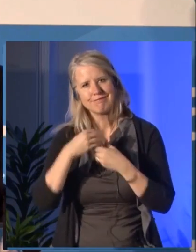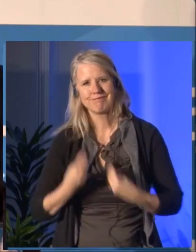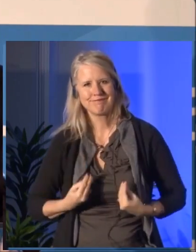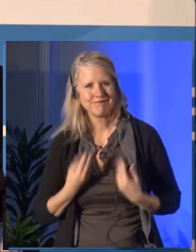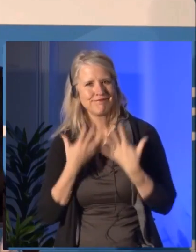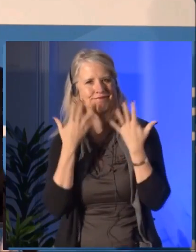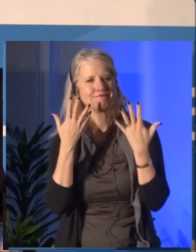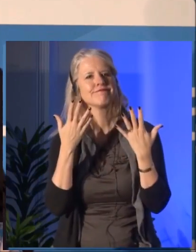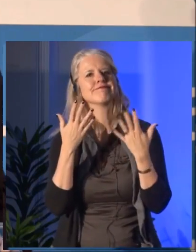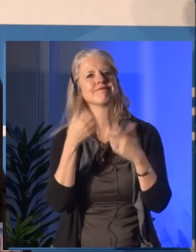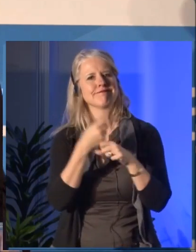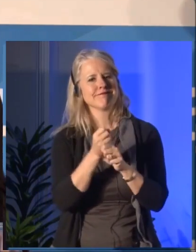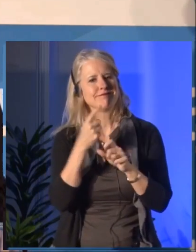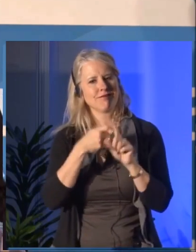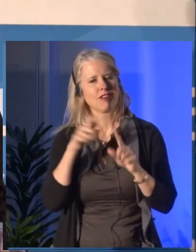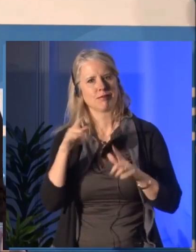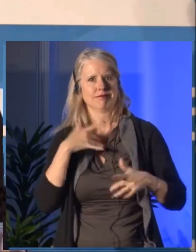with you all to make it happen.